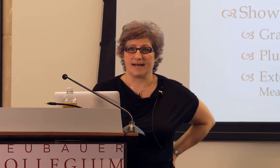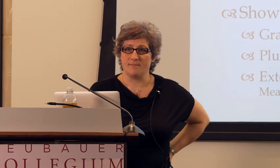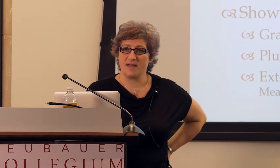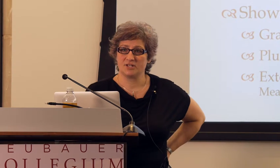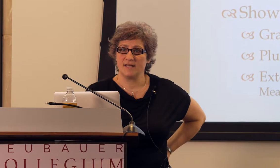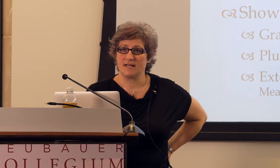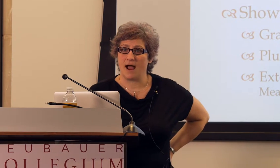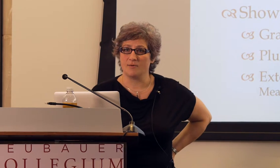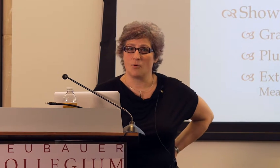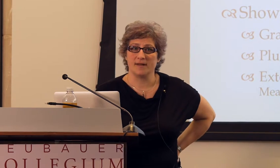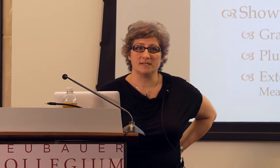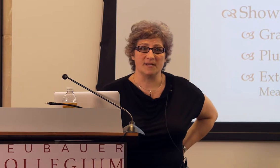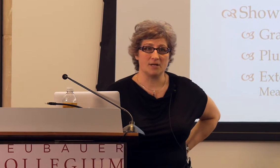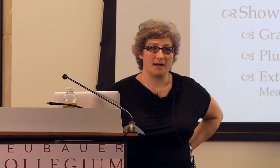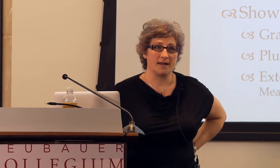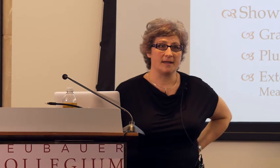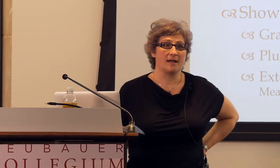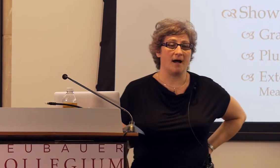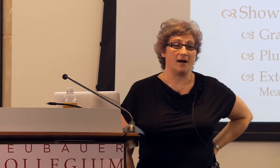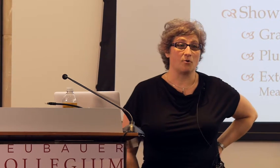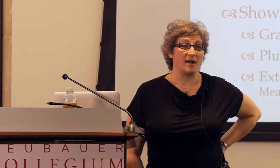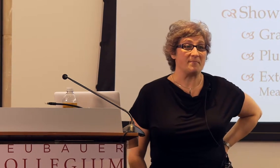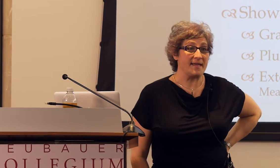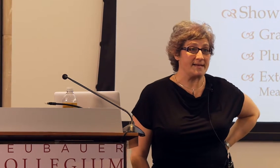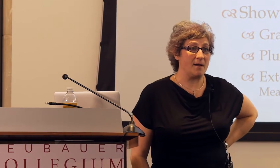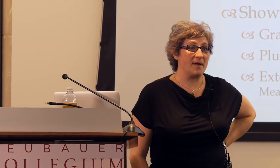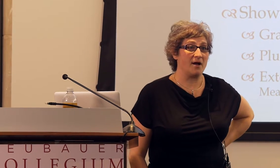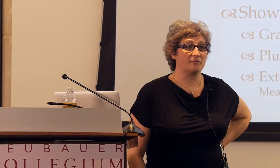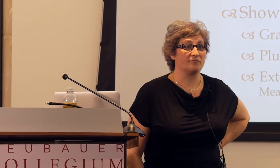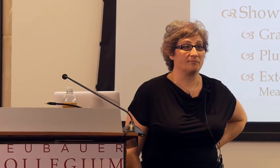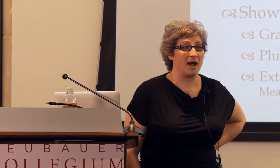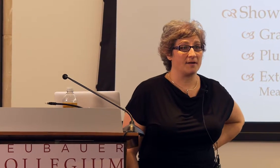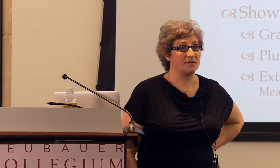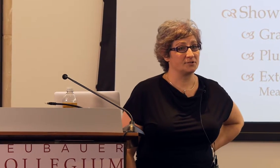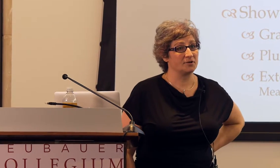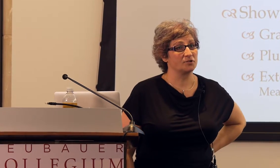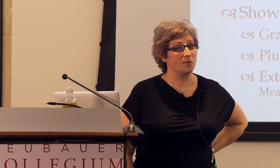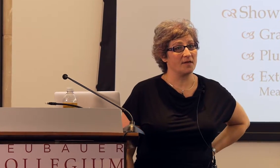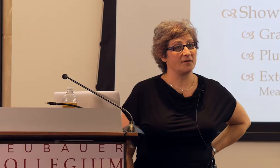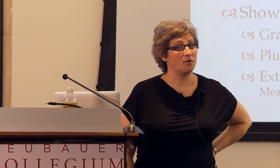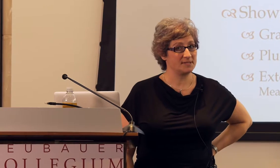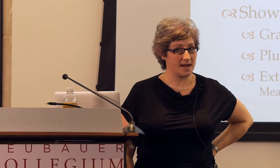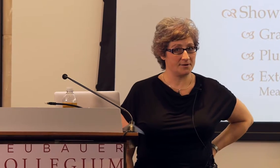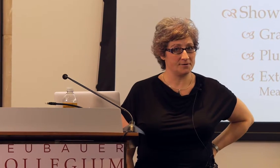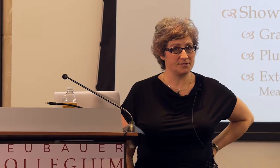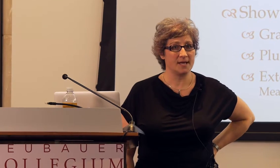As Diane mentioned, I am going to be talking quite a bit about my research with homesigners.